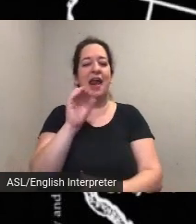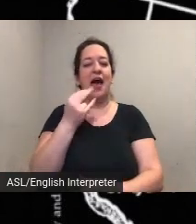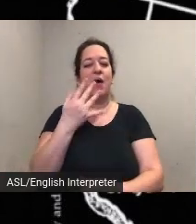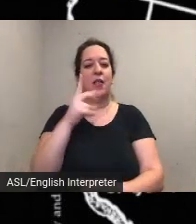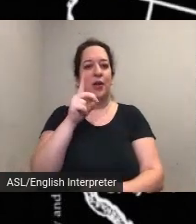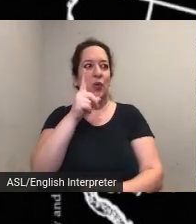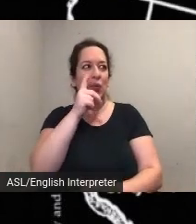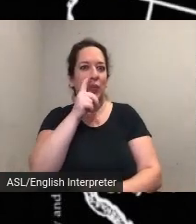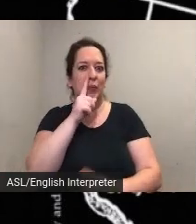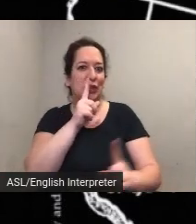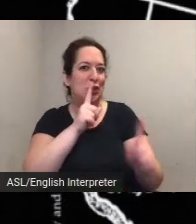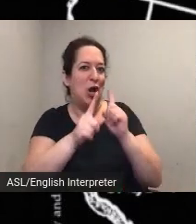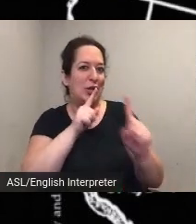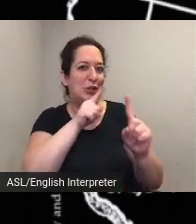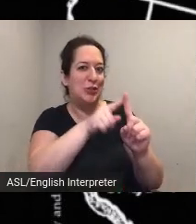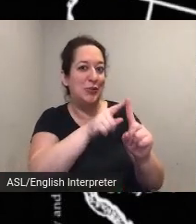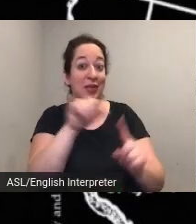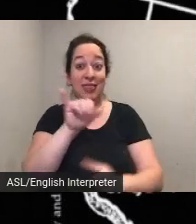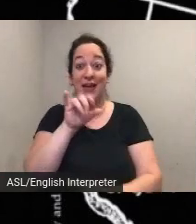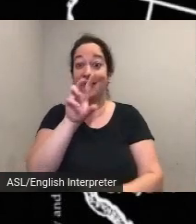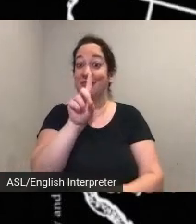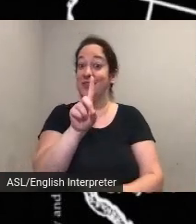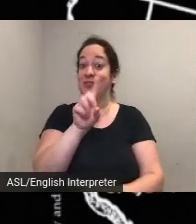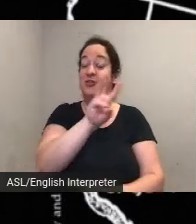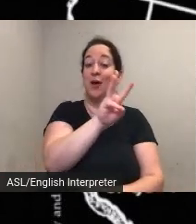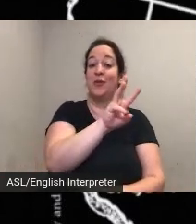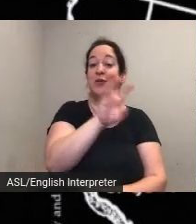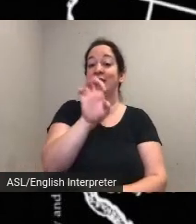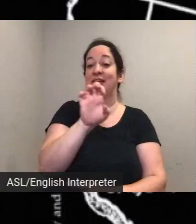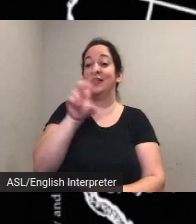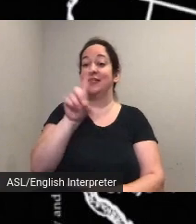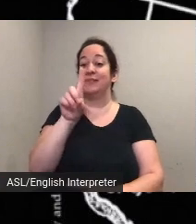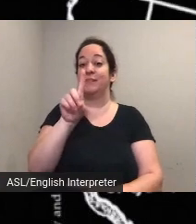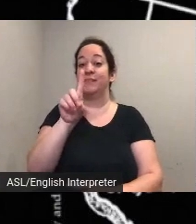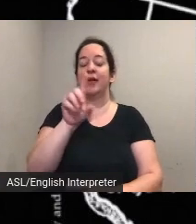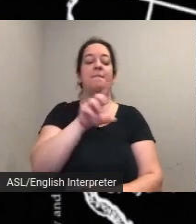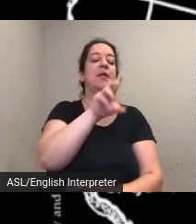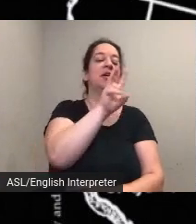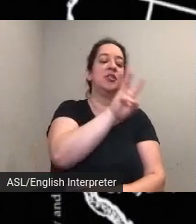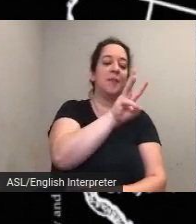such as w.e.b du bois as we learn more about the stories and people that